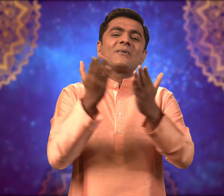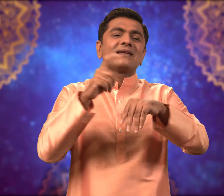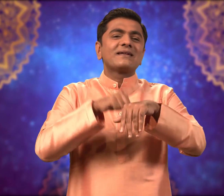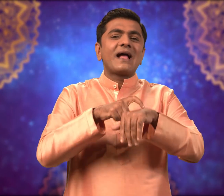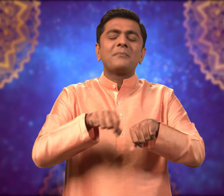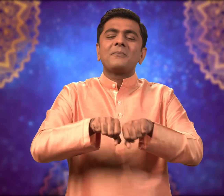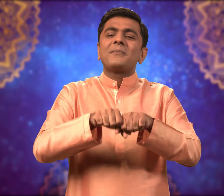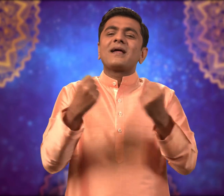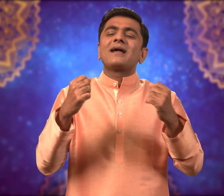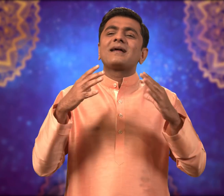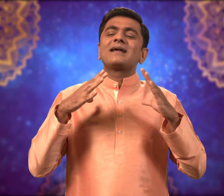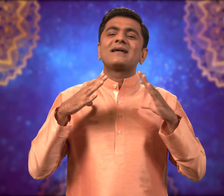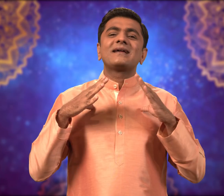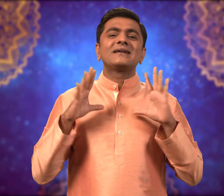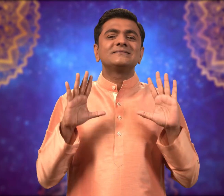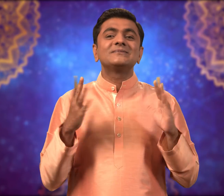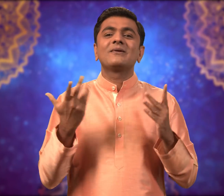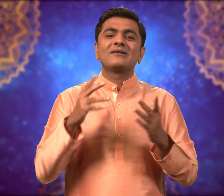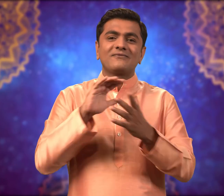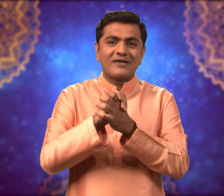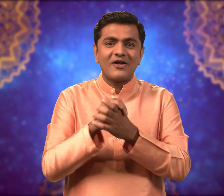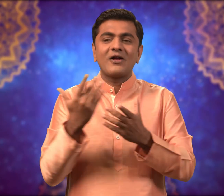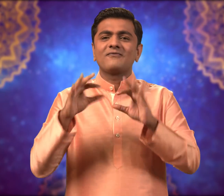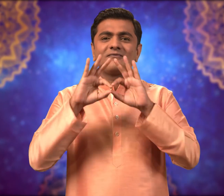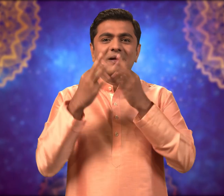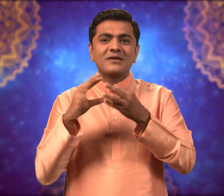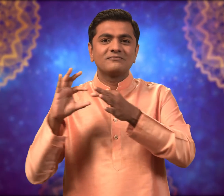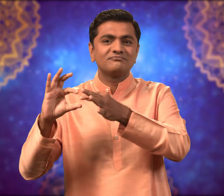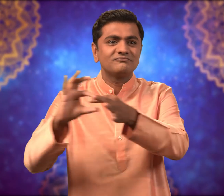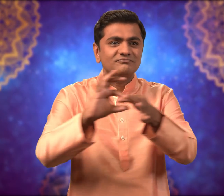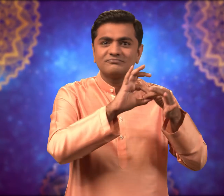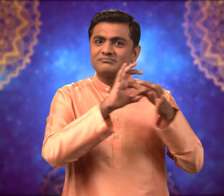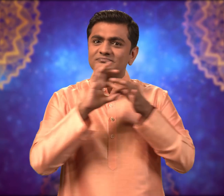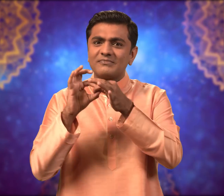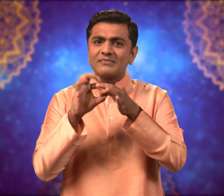and take a break to spend time with family and friends.